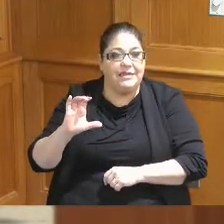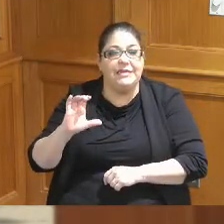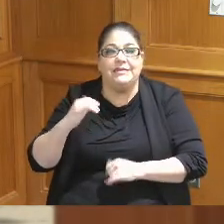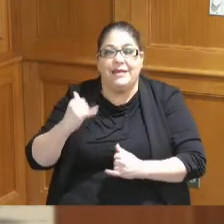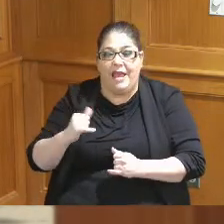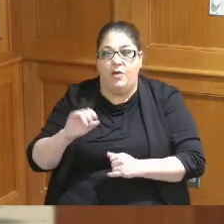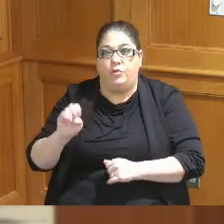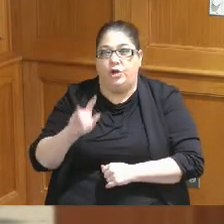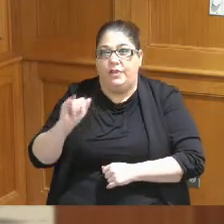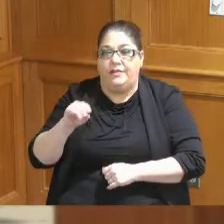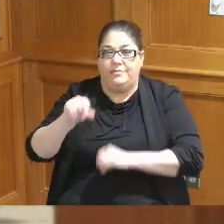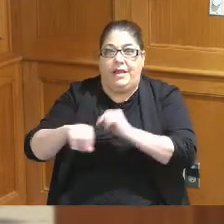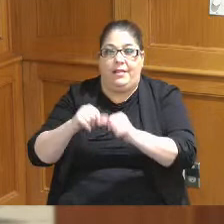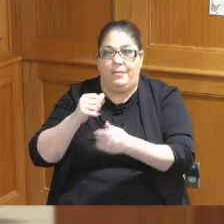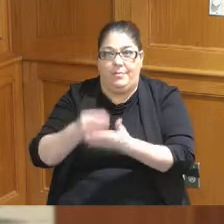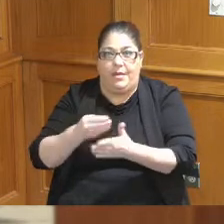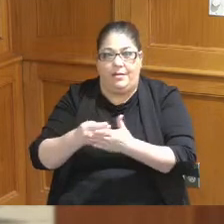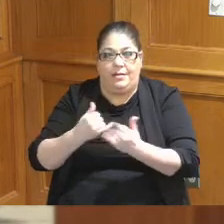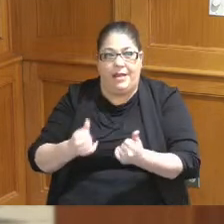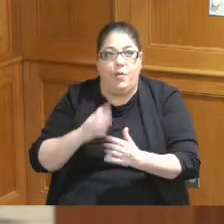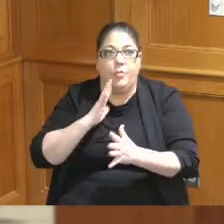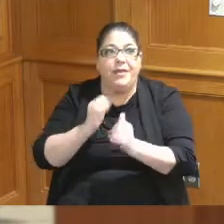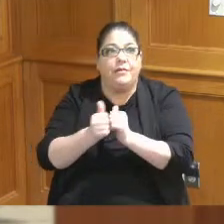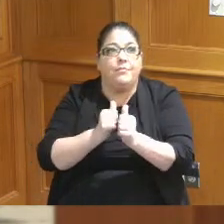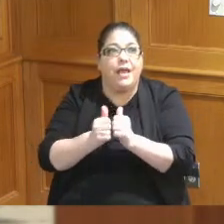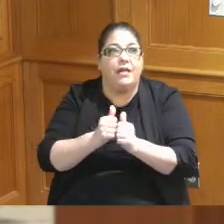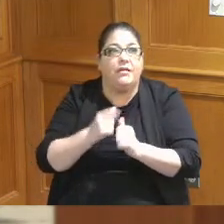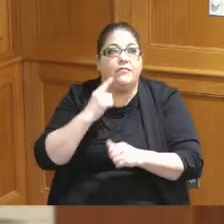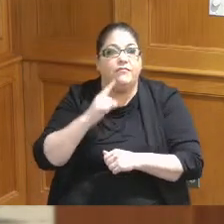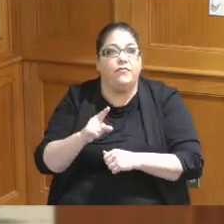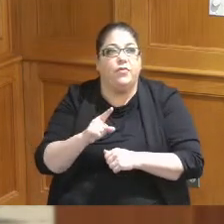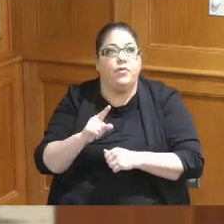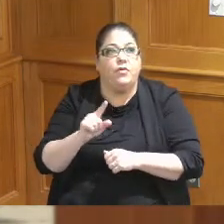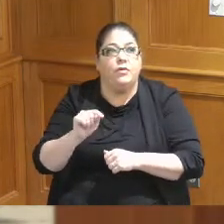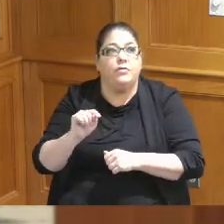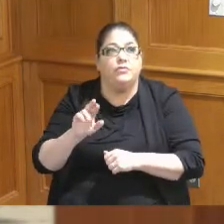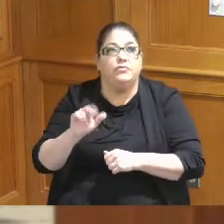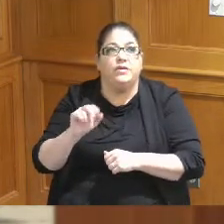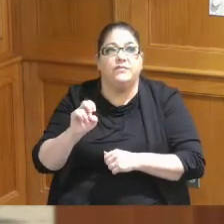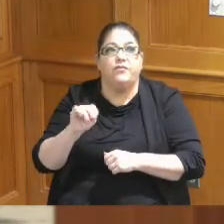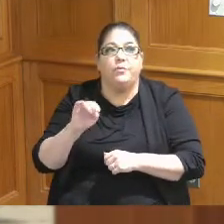so we can be competitive on what's called on transformational mixed use development